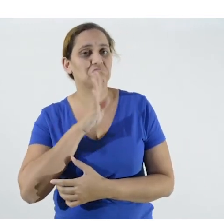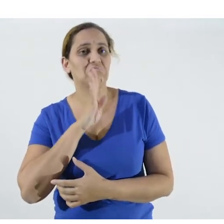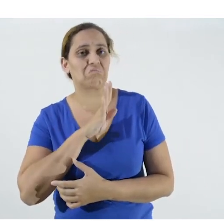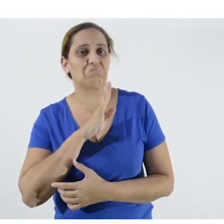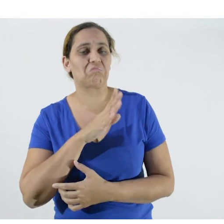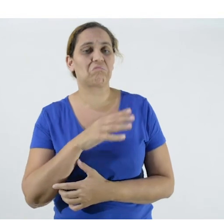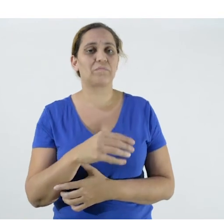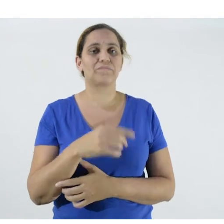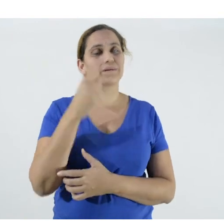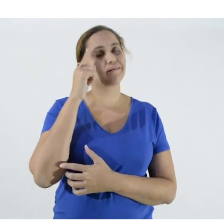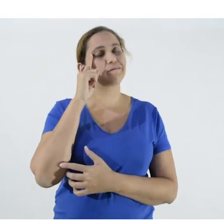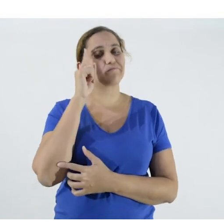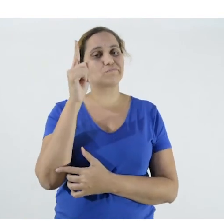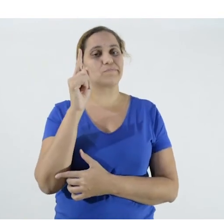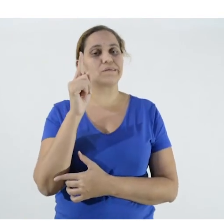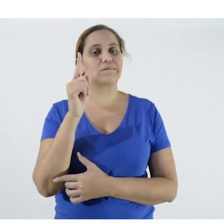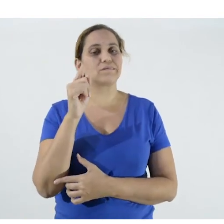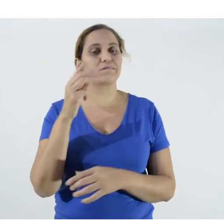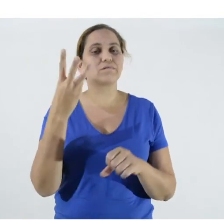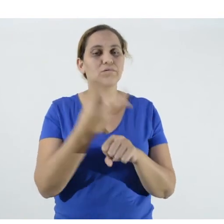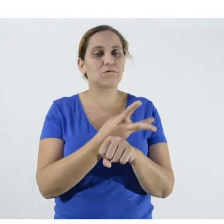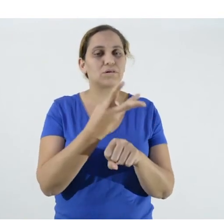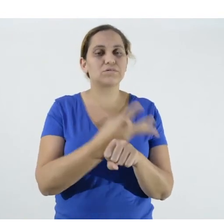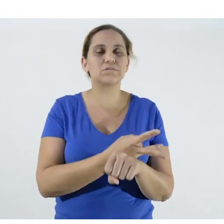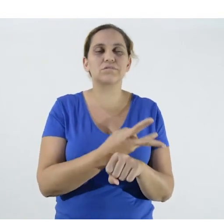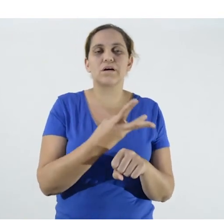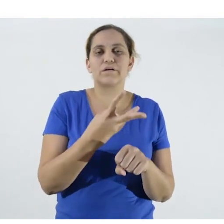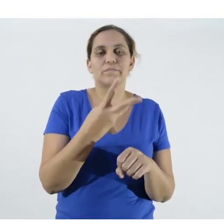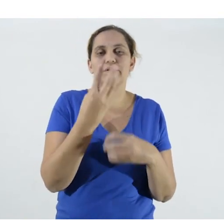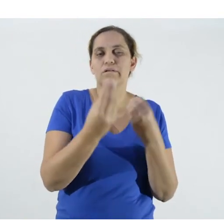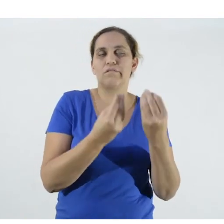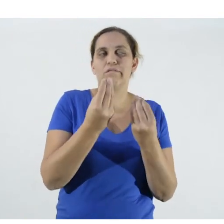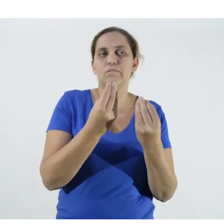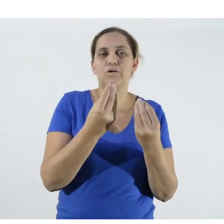We are thinking of WhatsApp as a repository for these